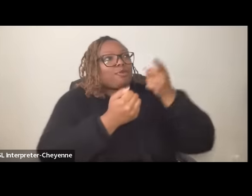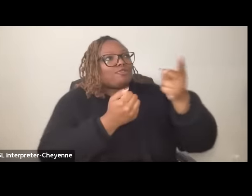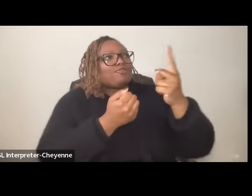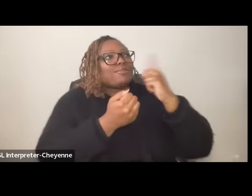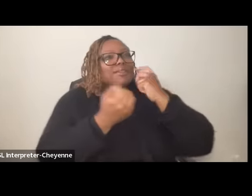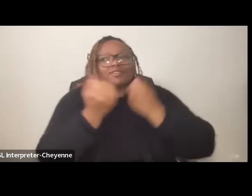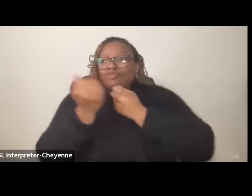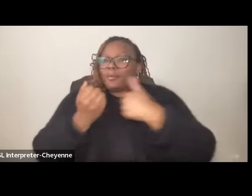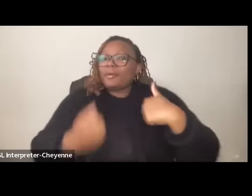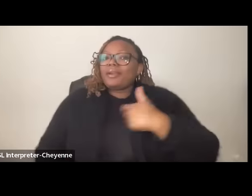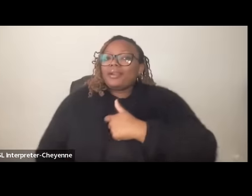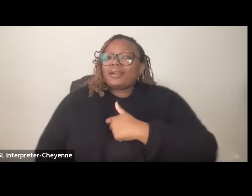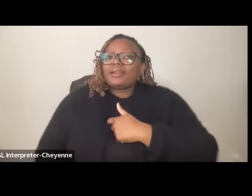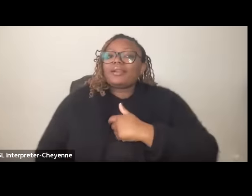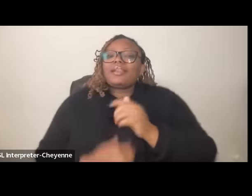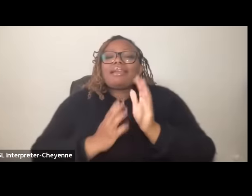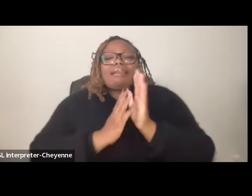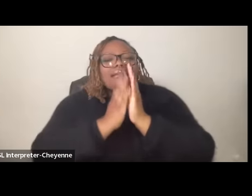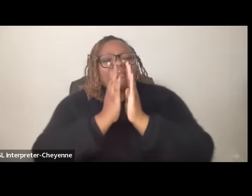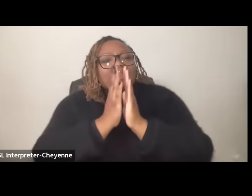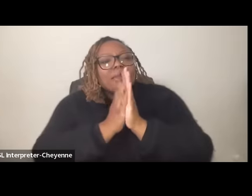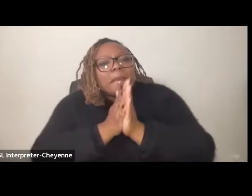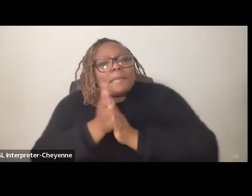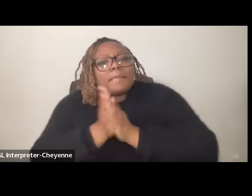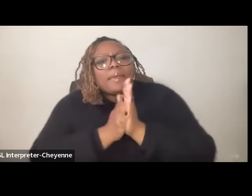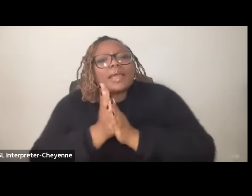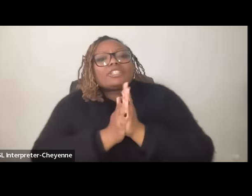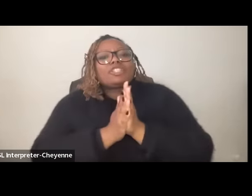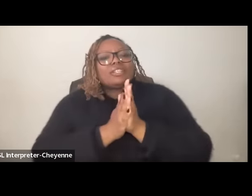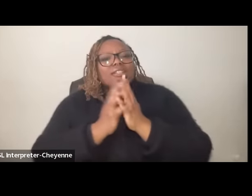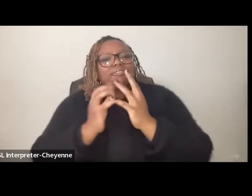and the passionate Jewish protesters that shut down Grand Central Station in New York York and